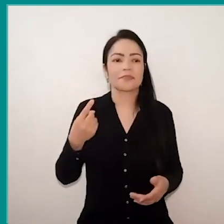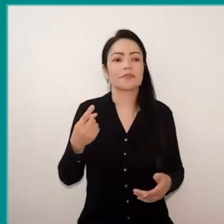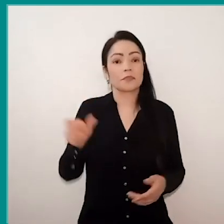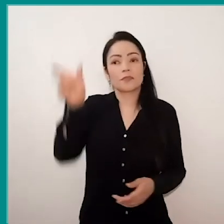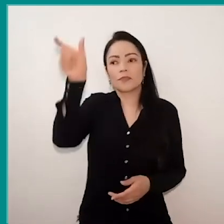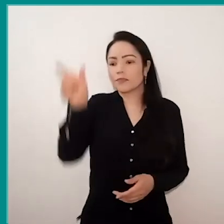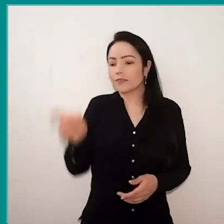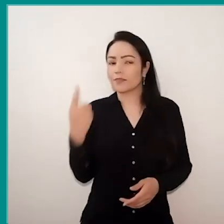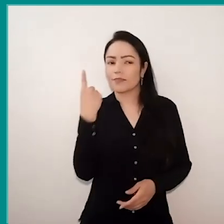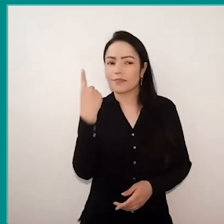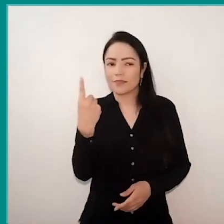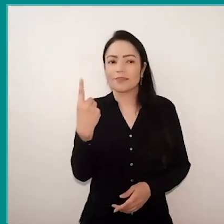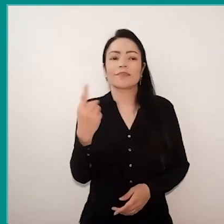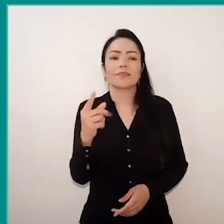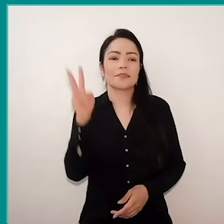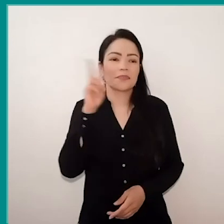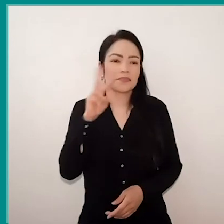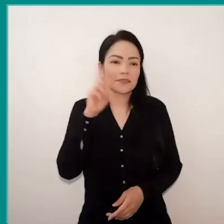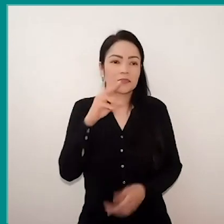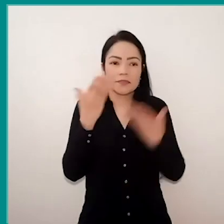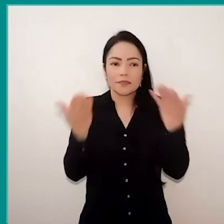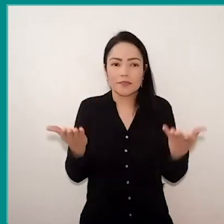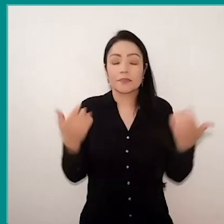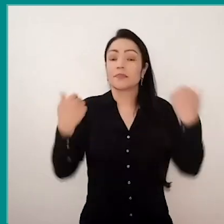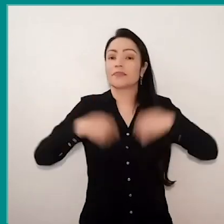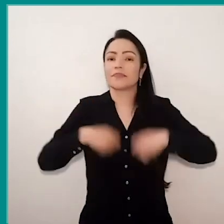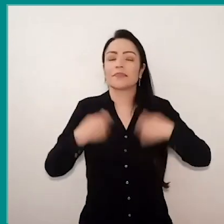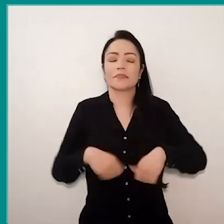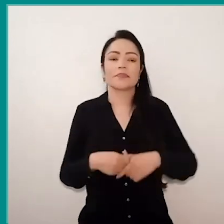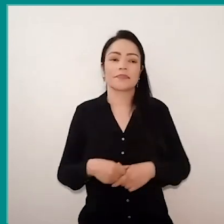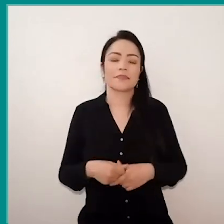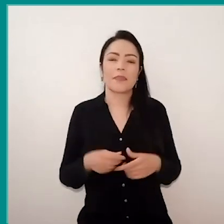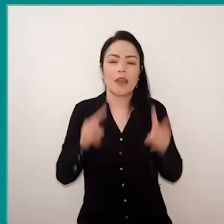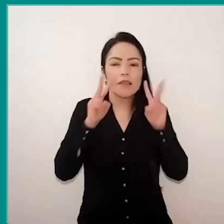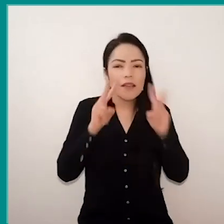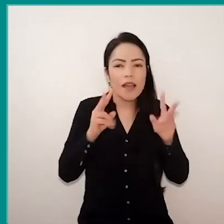who is that historical person that is there and who needs be watched carefully.